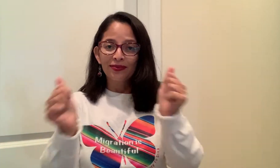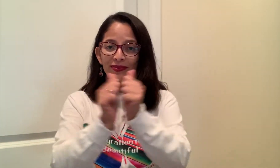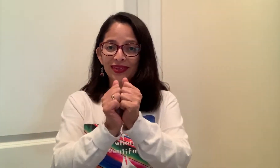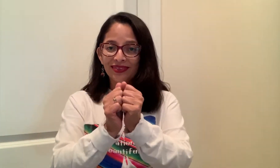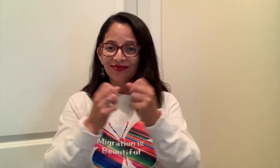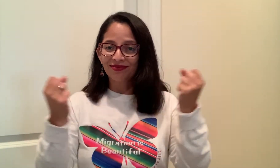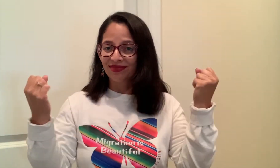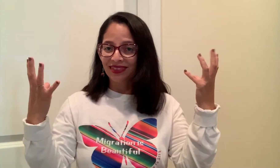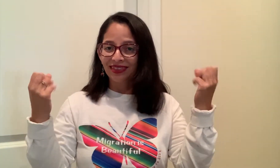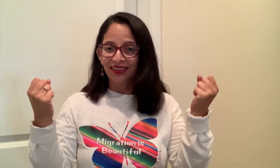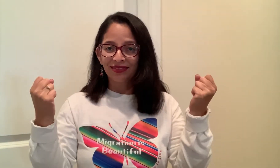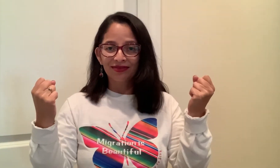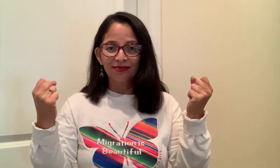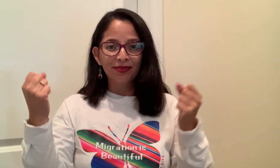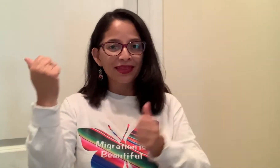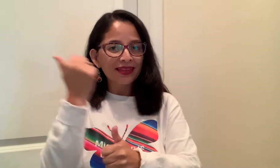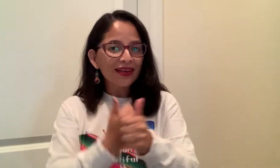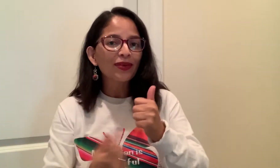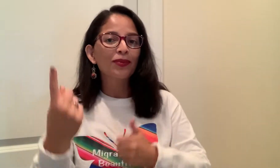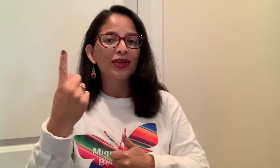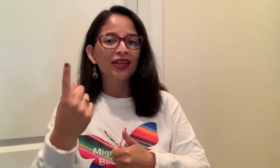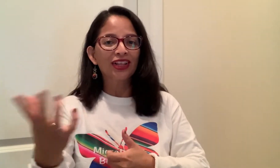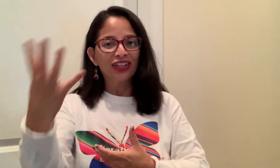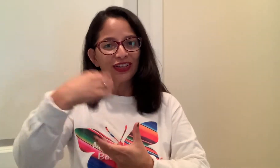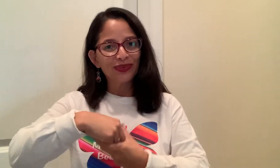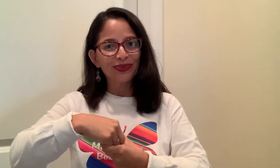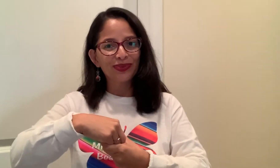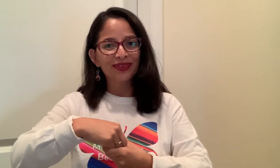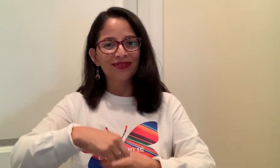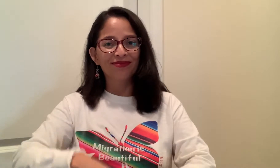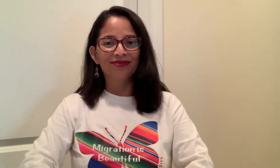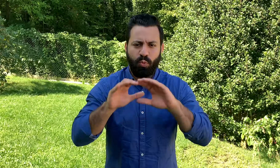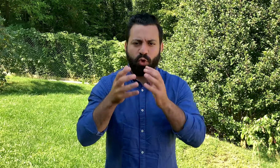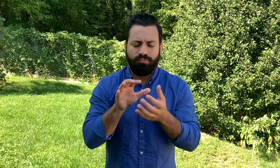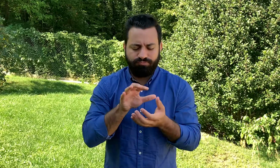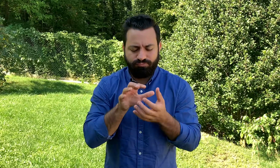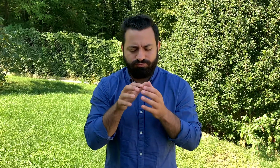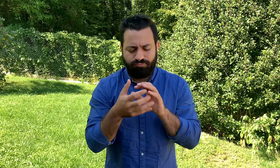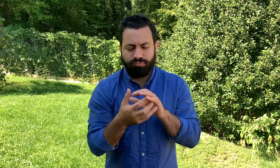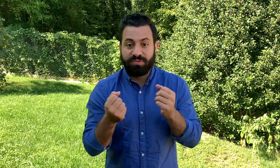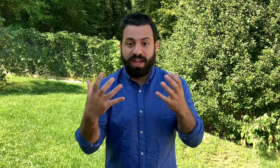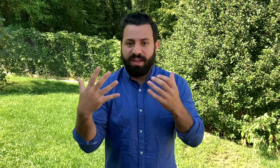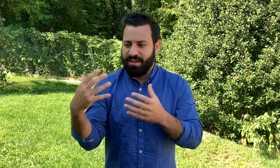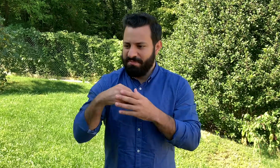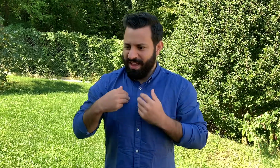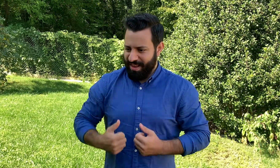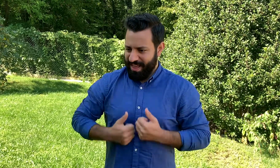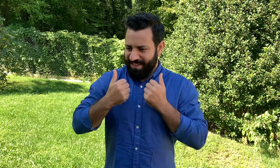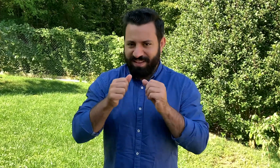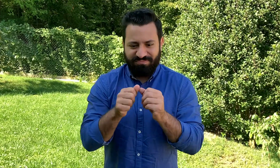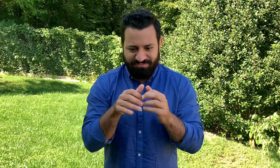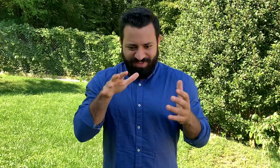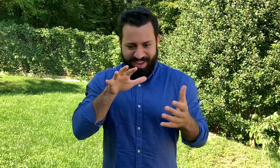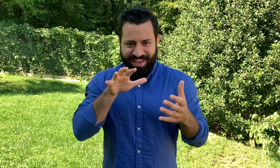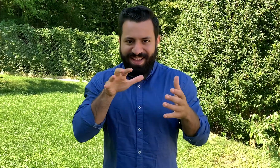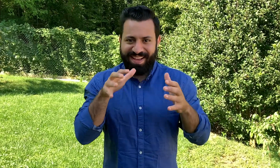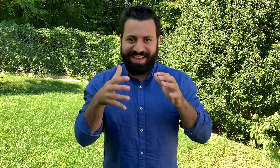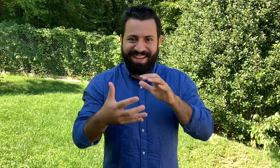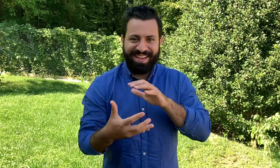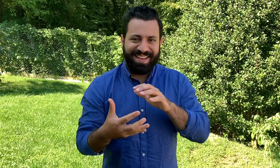With sign language, everyone is included! Sign language brings life to our world!